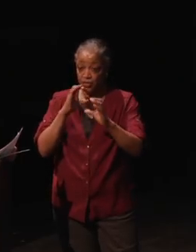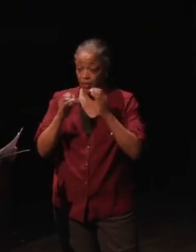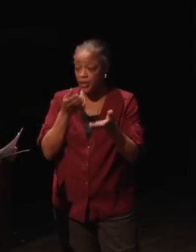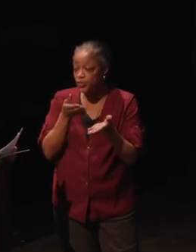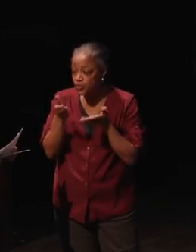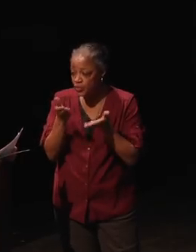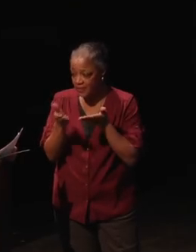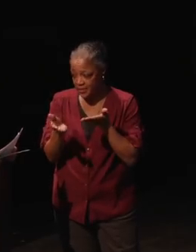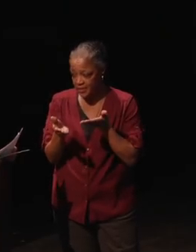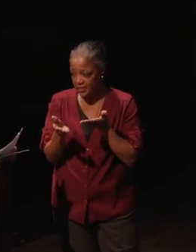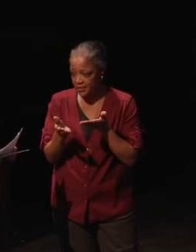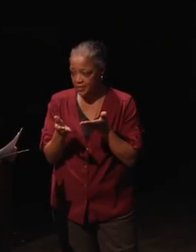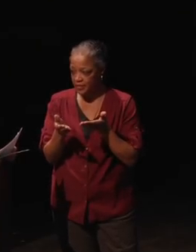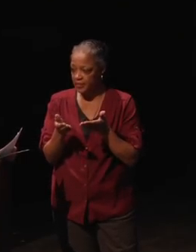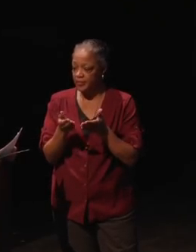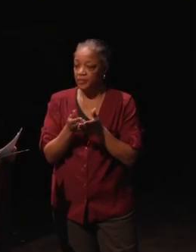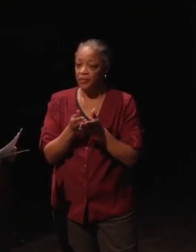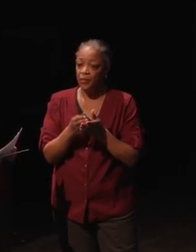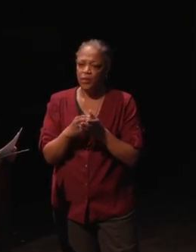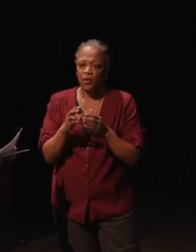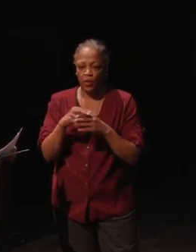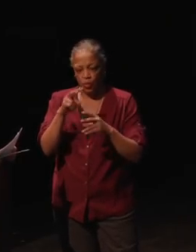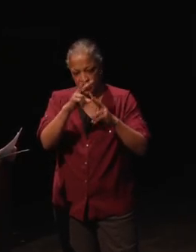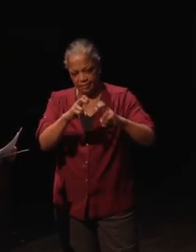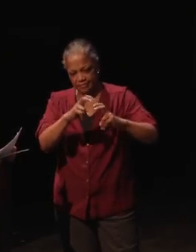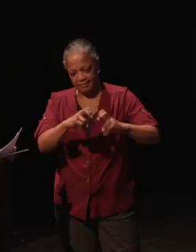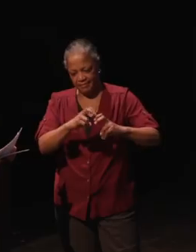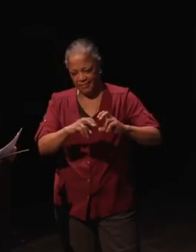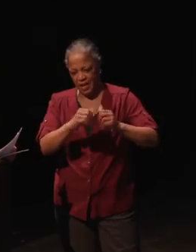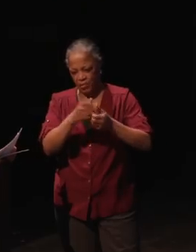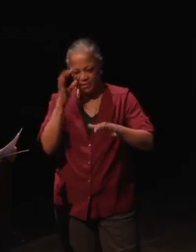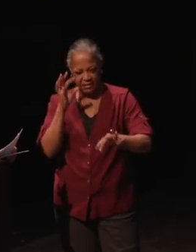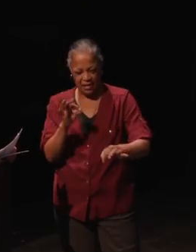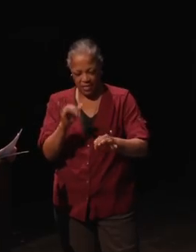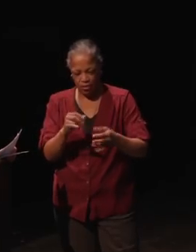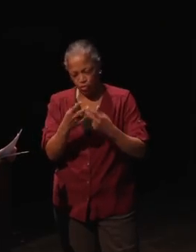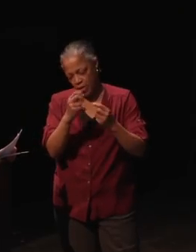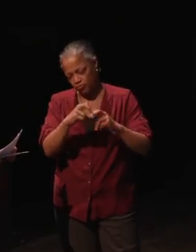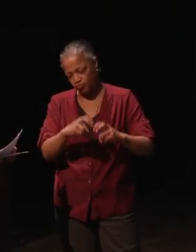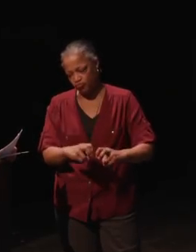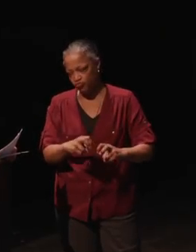and what we look at that, we try to look at that and wait,